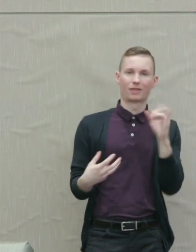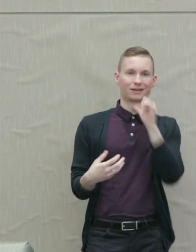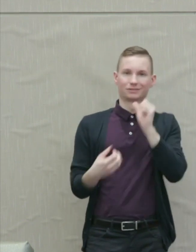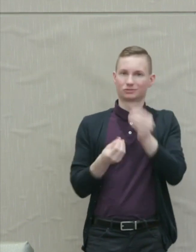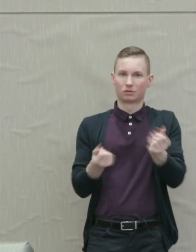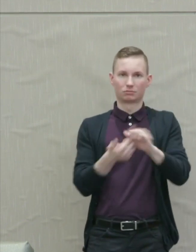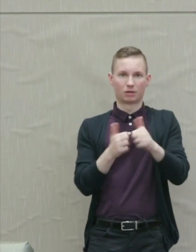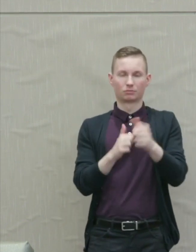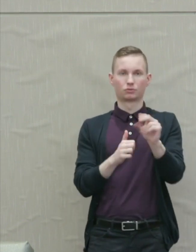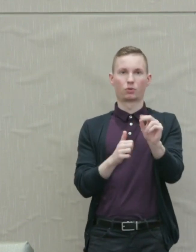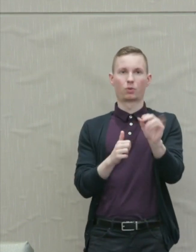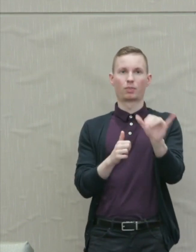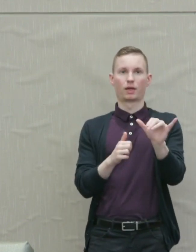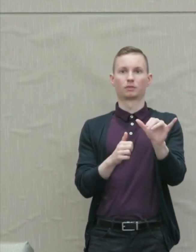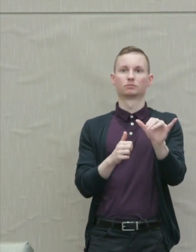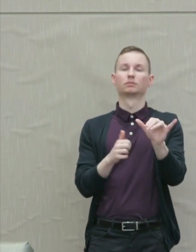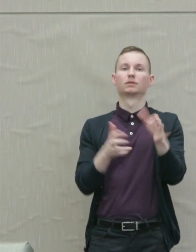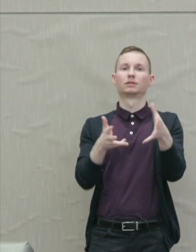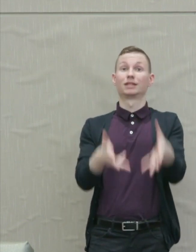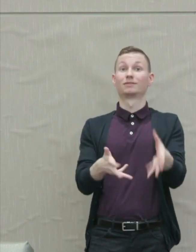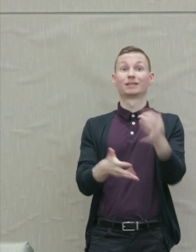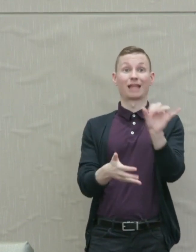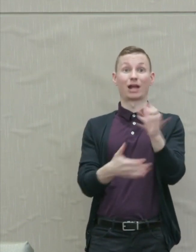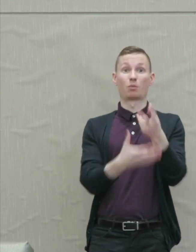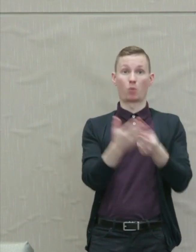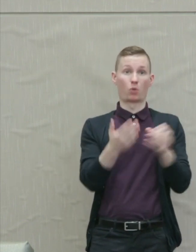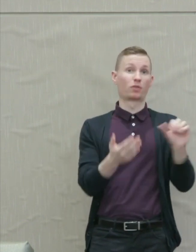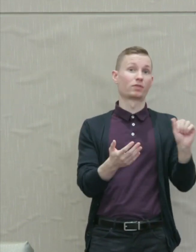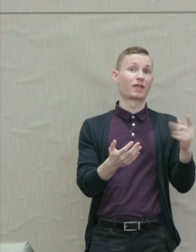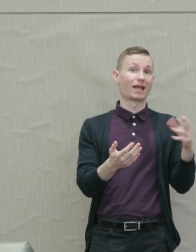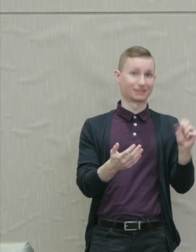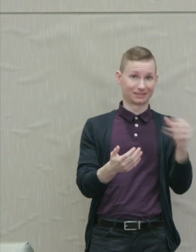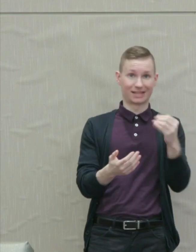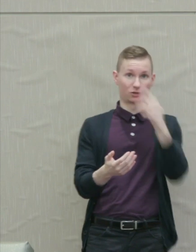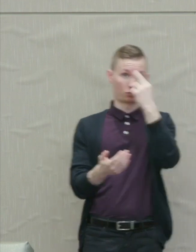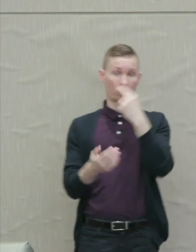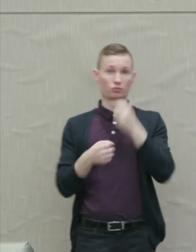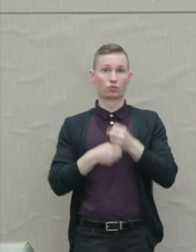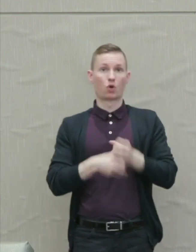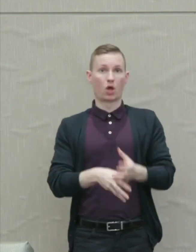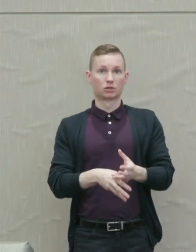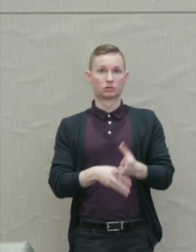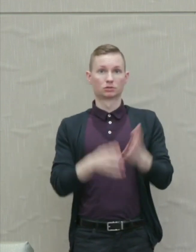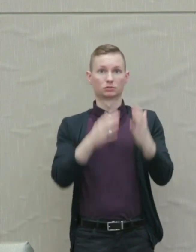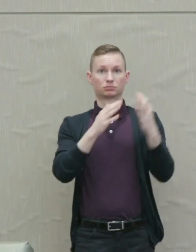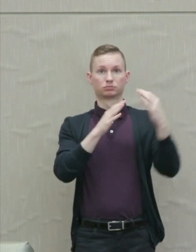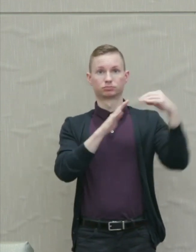Instead, it leads as it did in both Athens and Rome to a spiral of retributive violence.